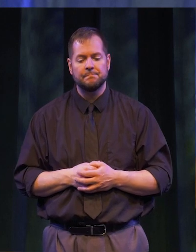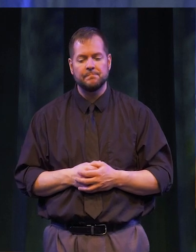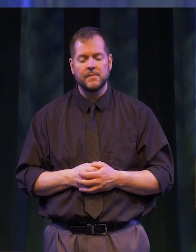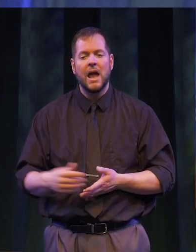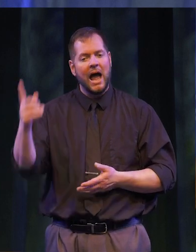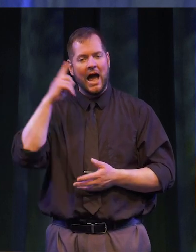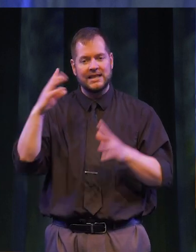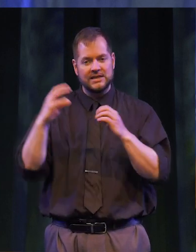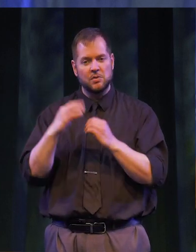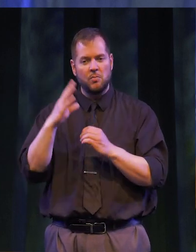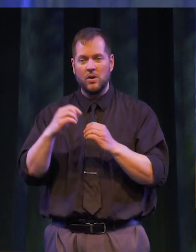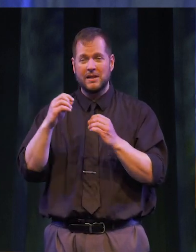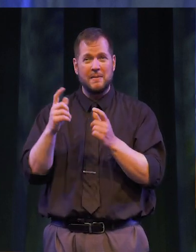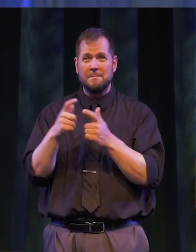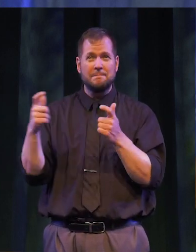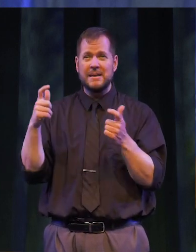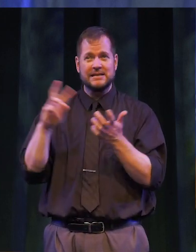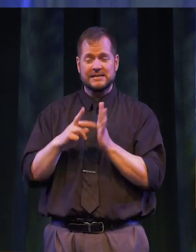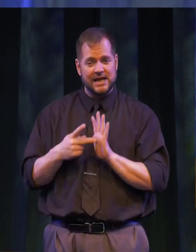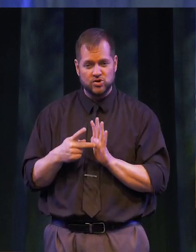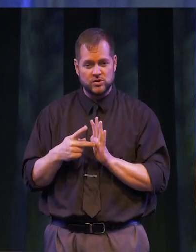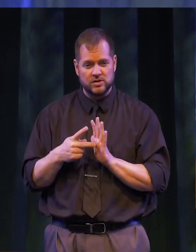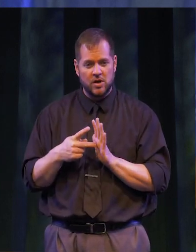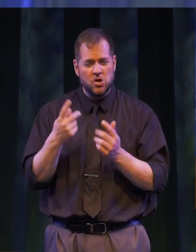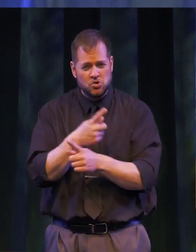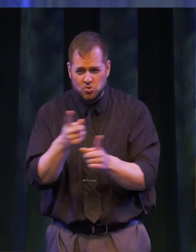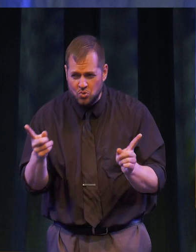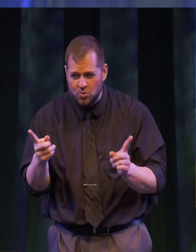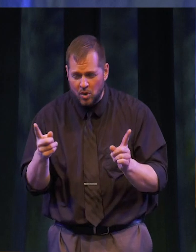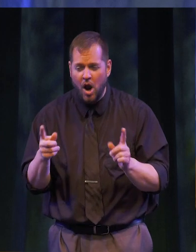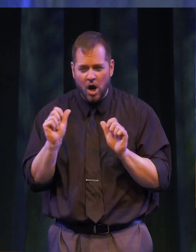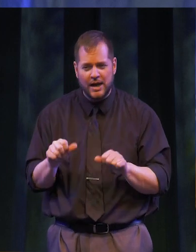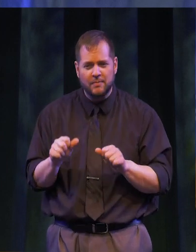is much MORE than your grandest intentions -- because you are capable of much more